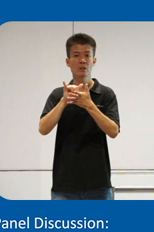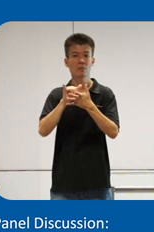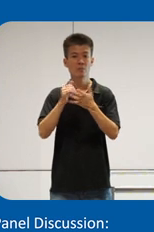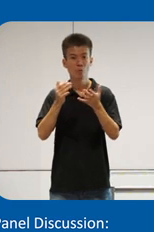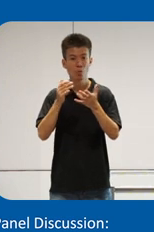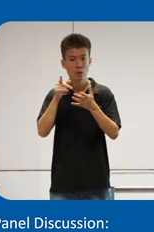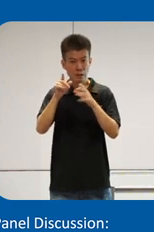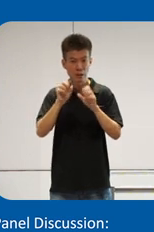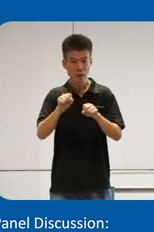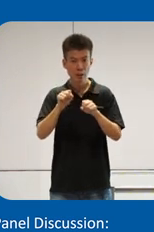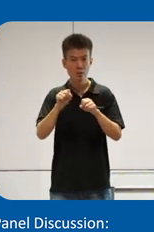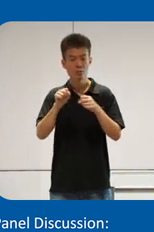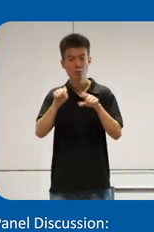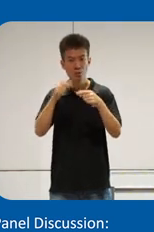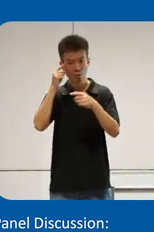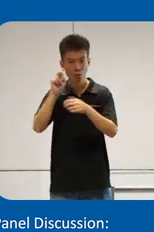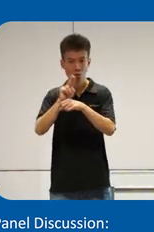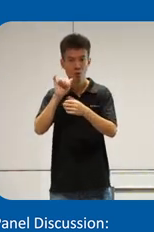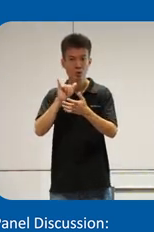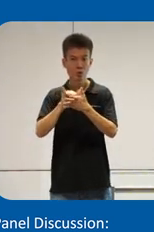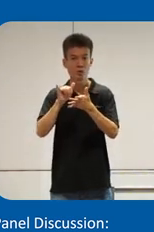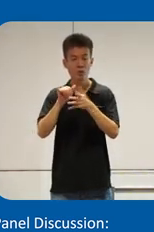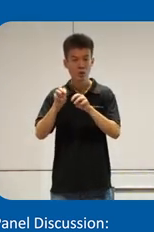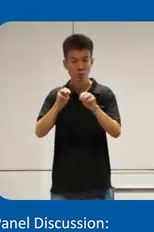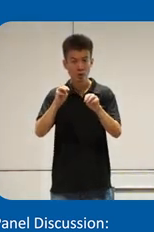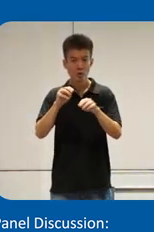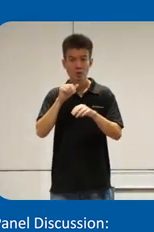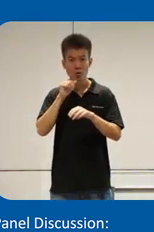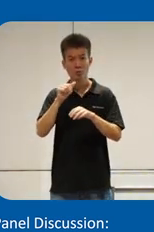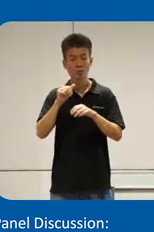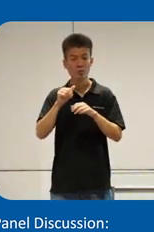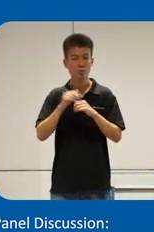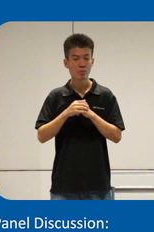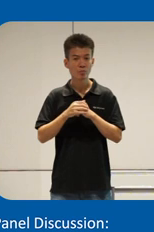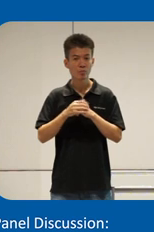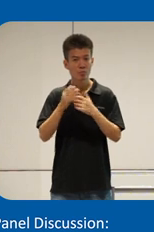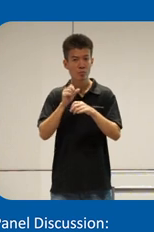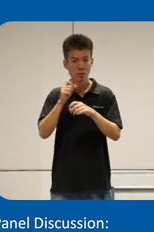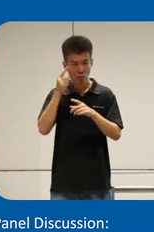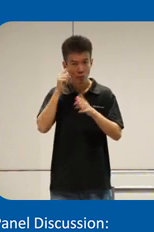they can discover using these methods and it's not a rocket science for example you have to go